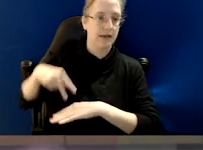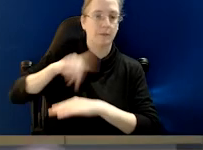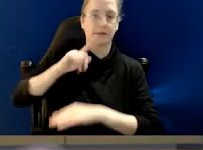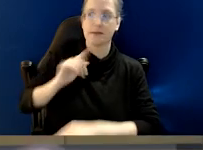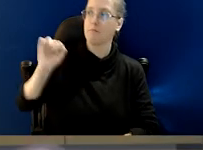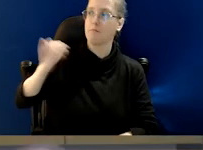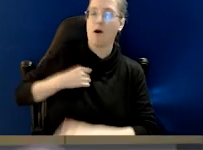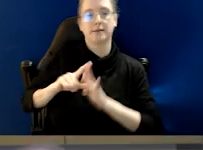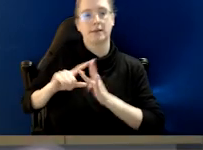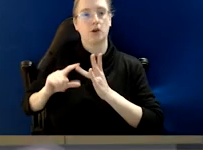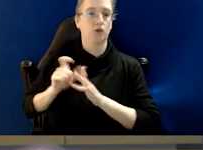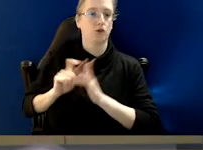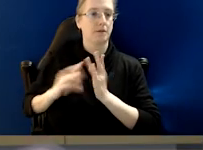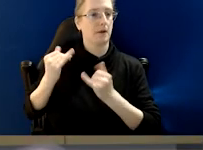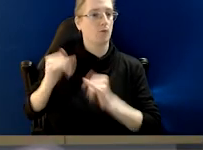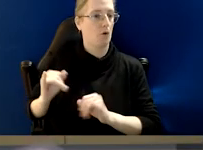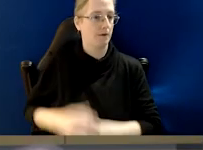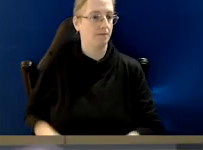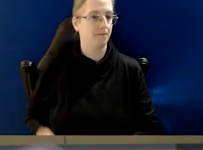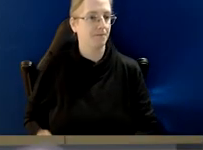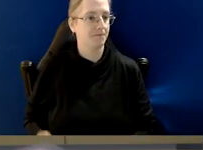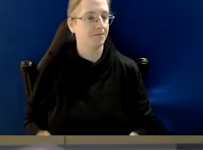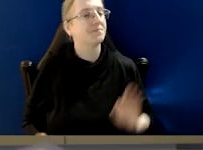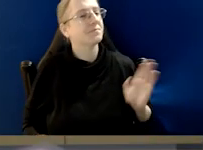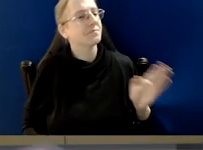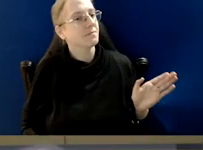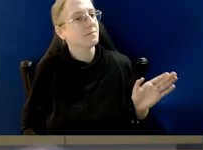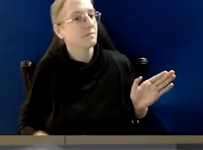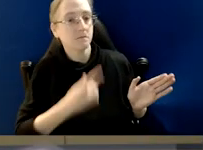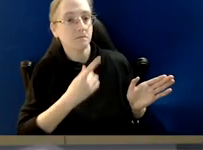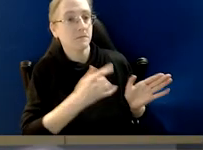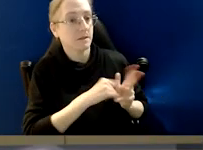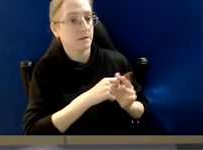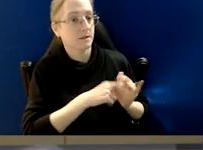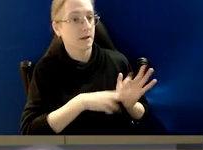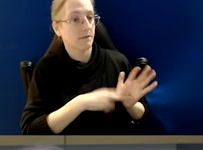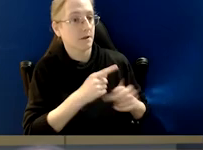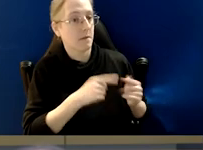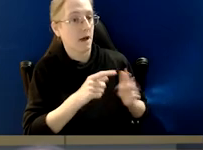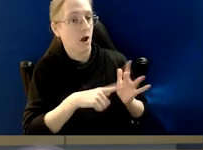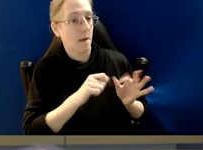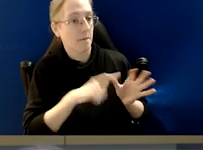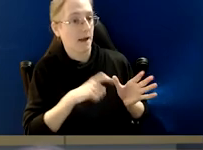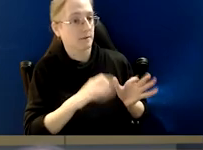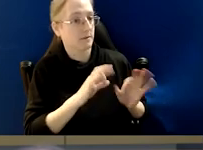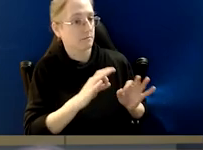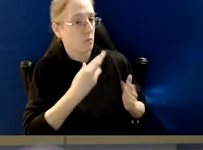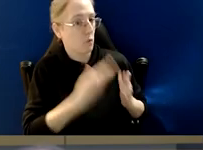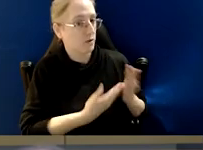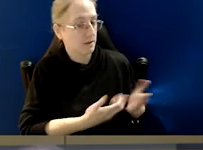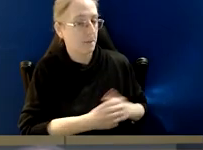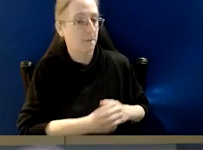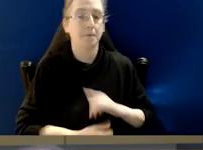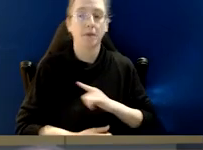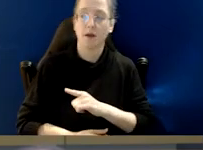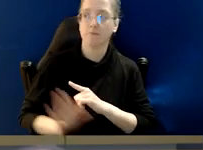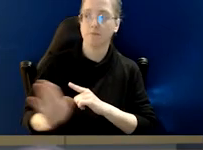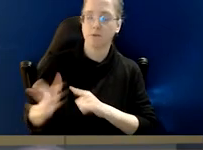And Steven IBAC and our special reports? Well, perhaps just first touching on the question of,